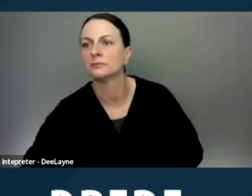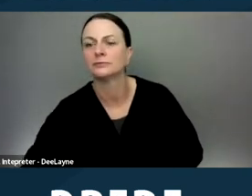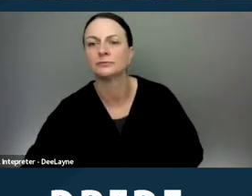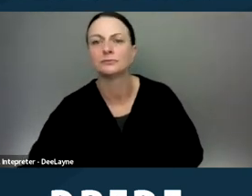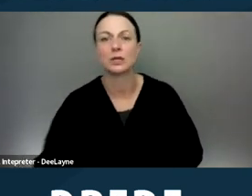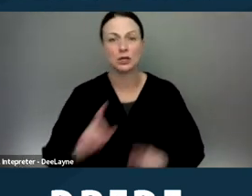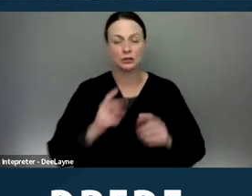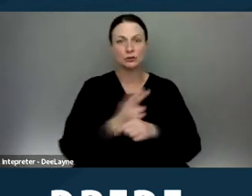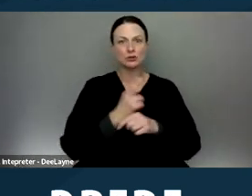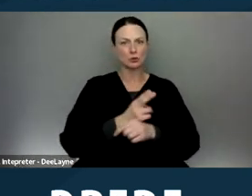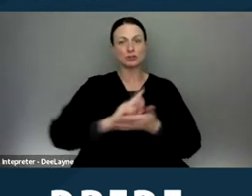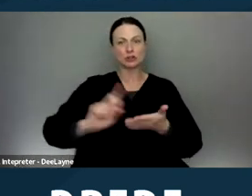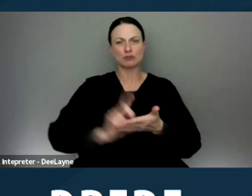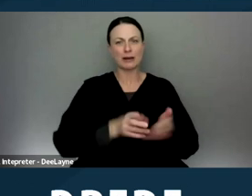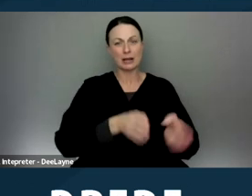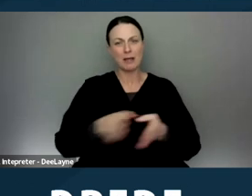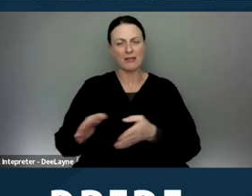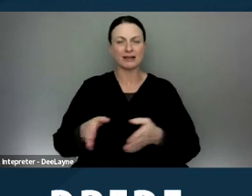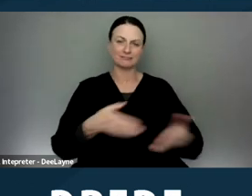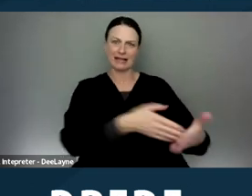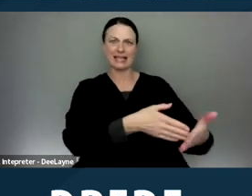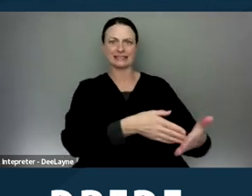against perspective applicants for their housing.